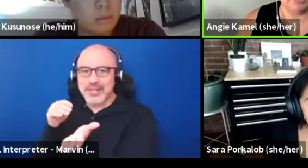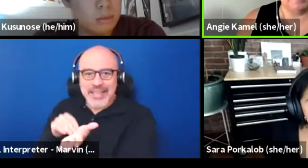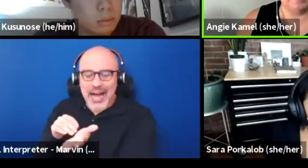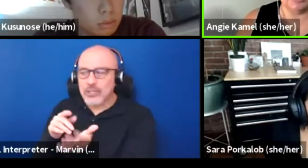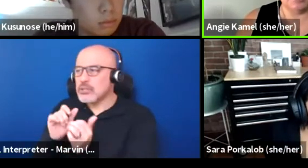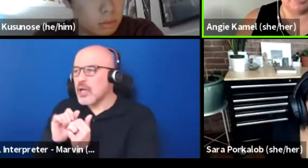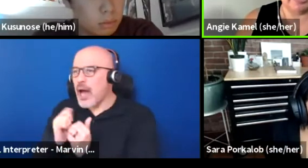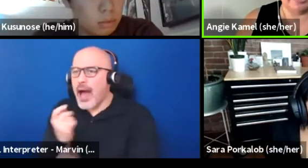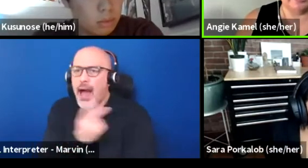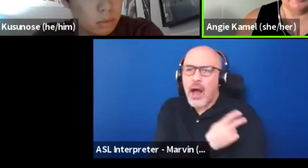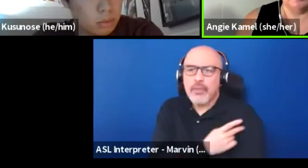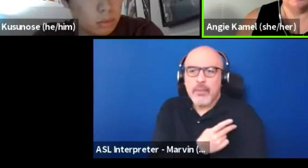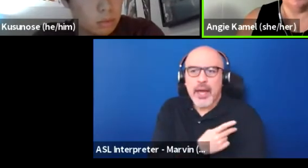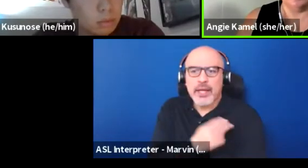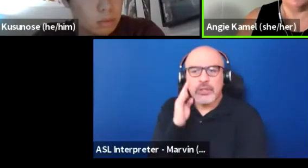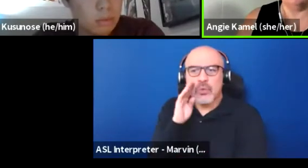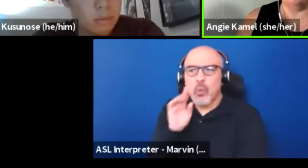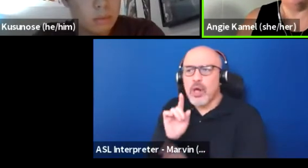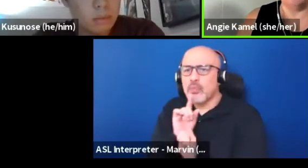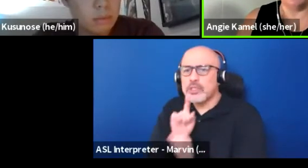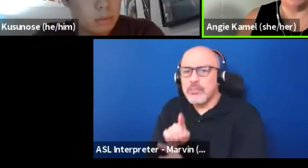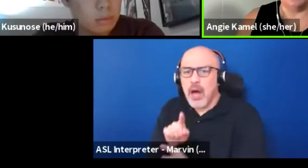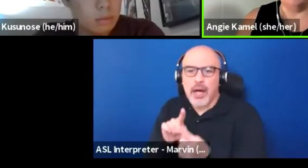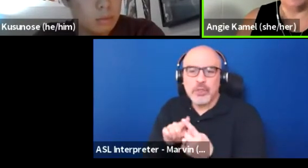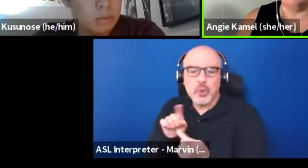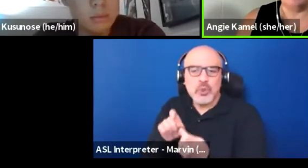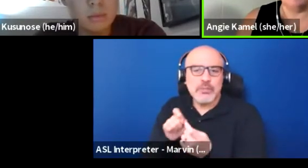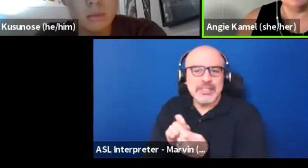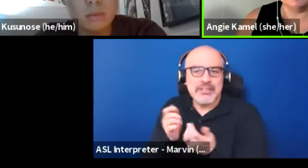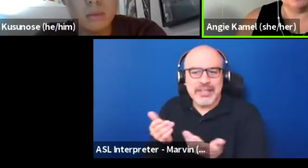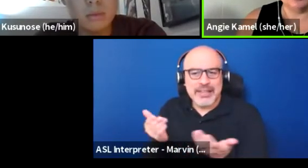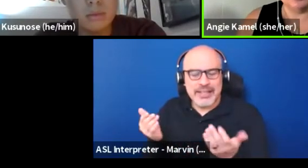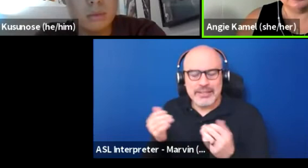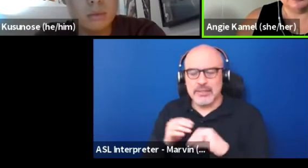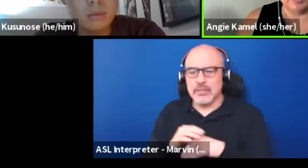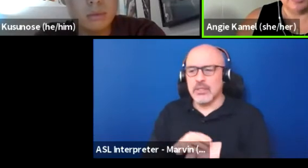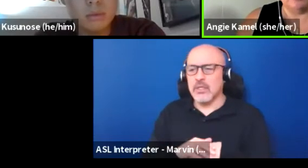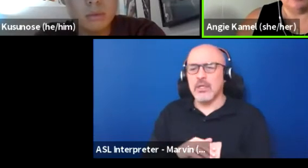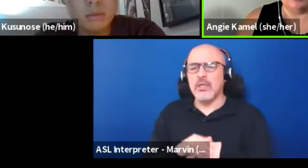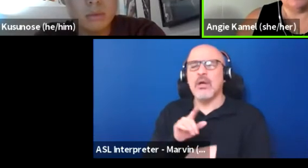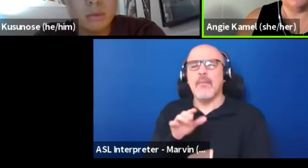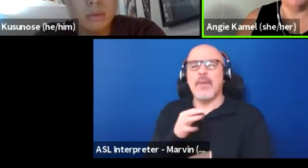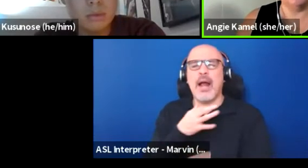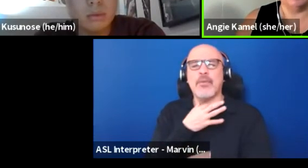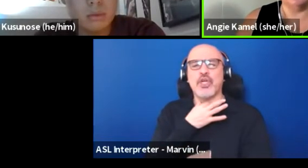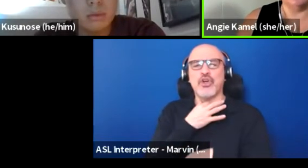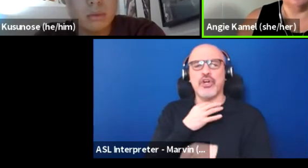how their patients might be responding. But I'm also curious about all of your thoughts